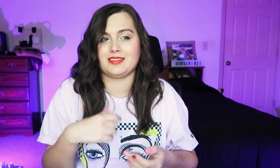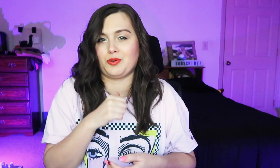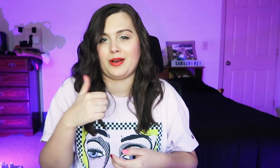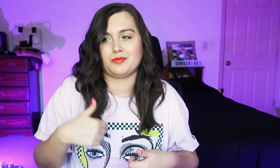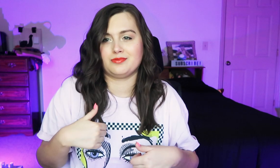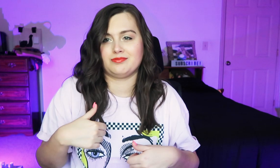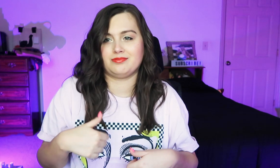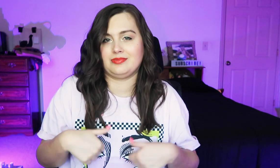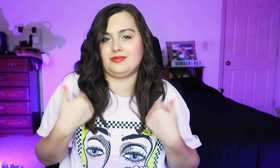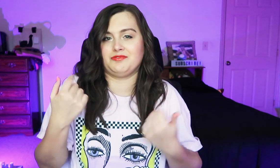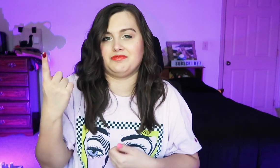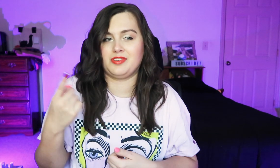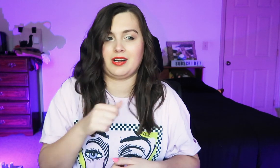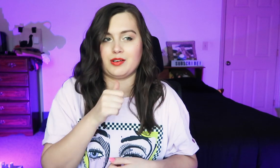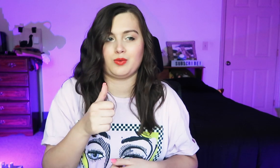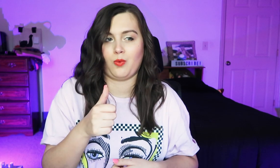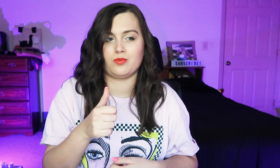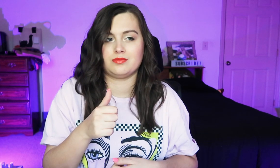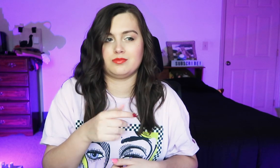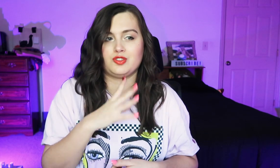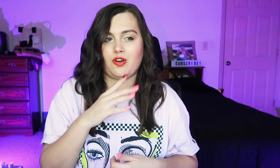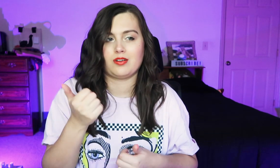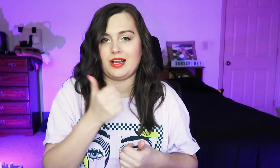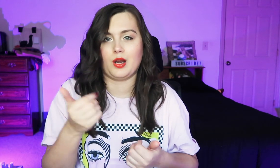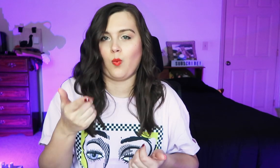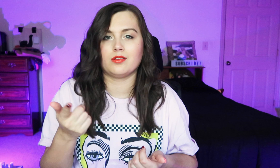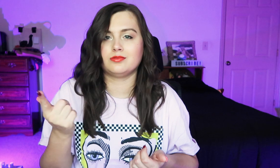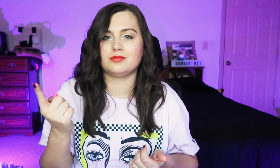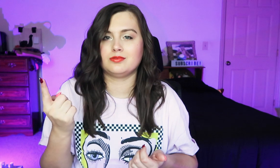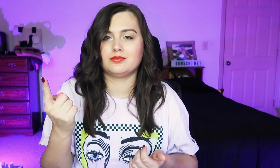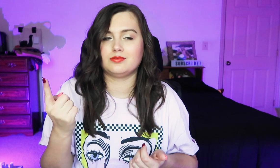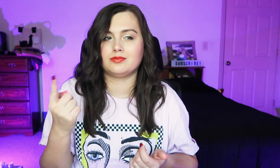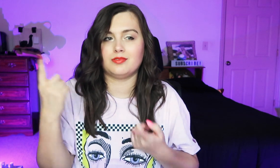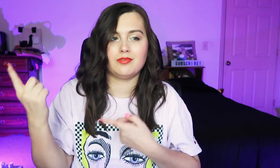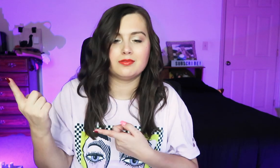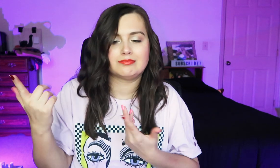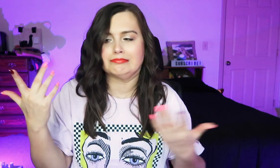I don't live in Germany. And I don't talk to anyone there.